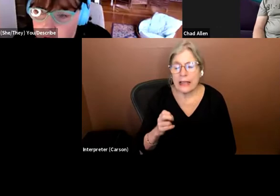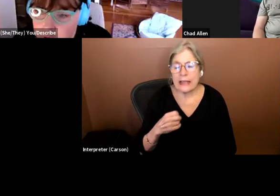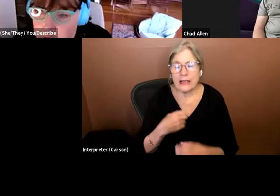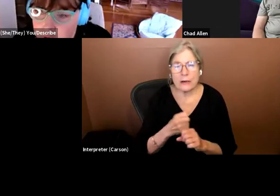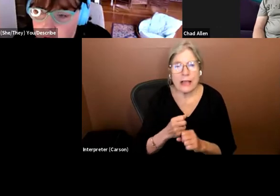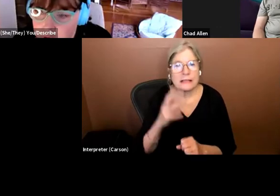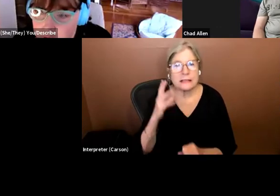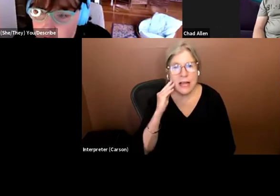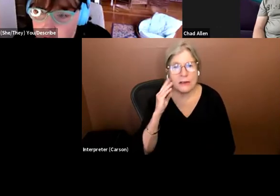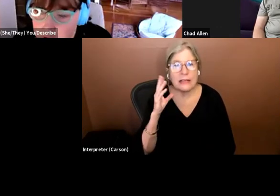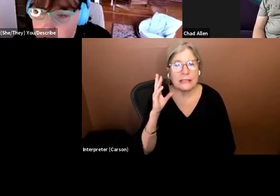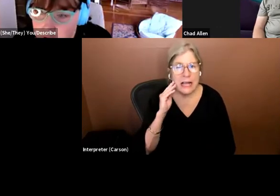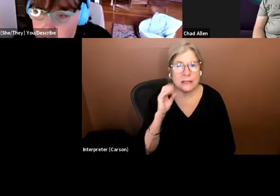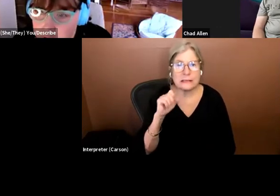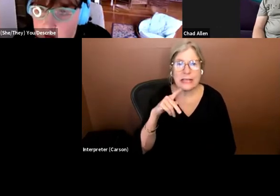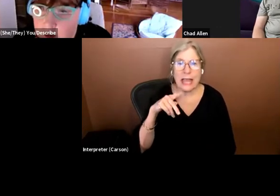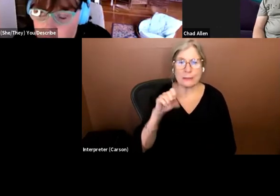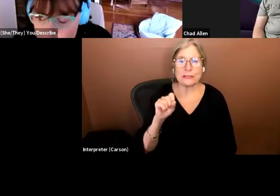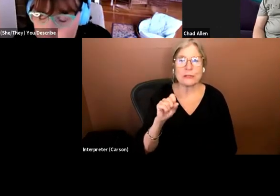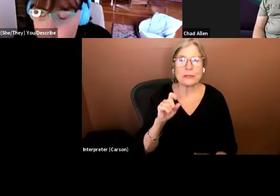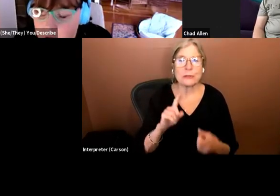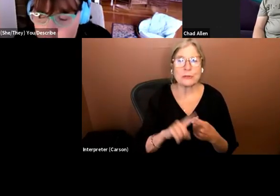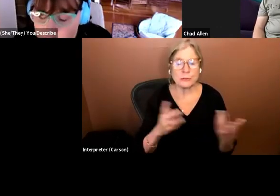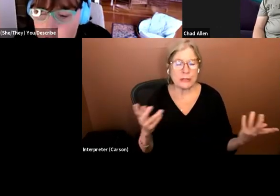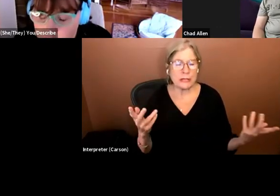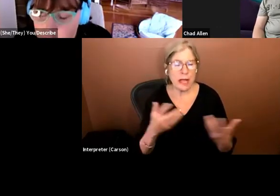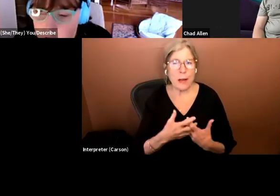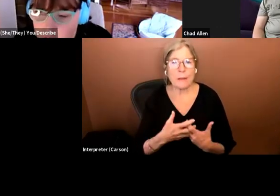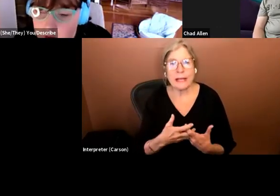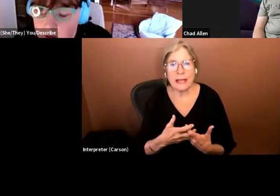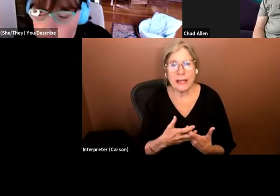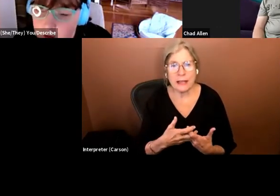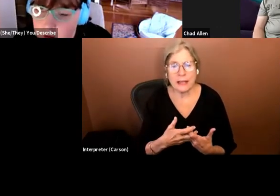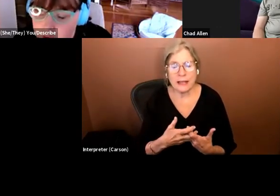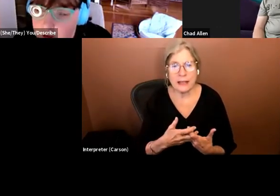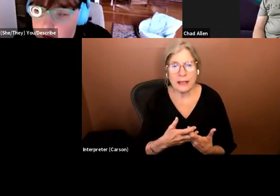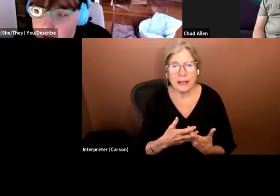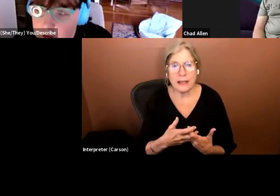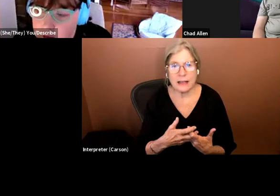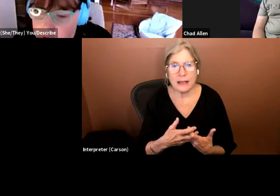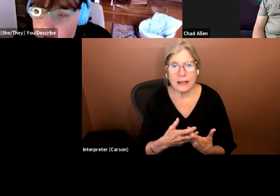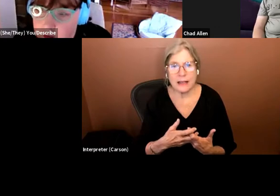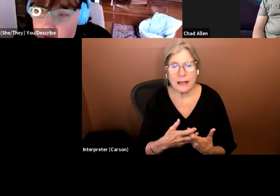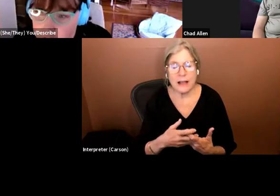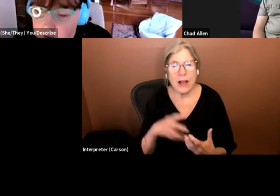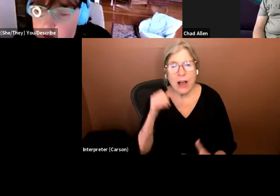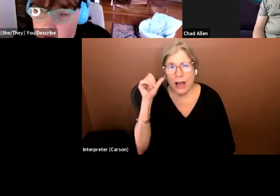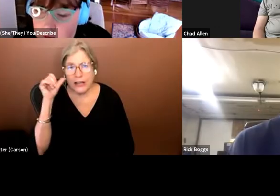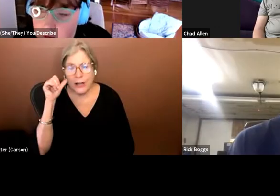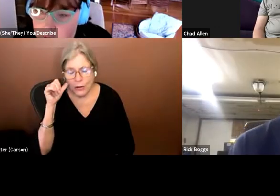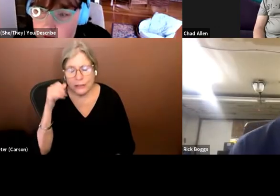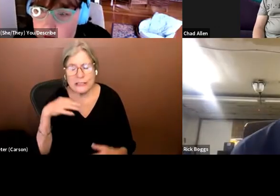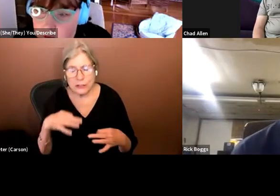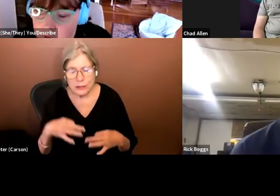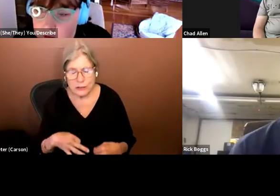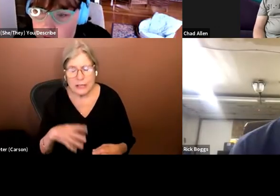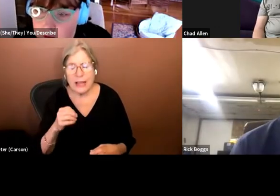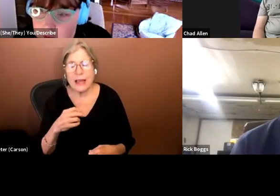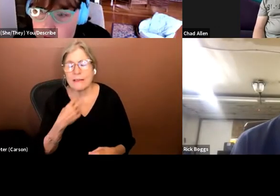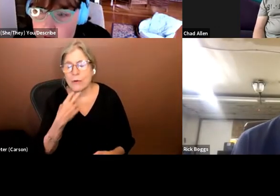scapes to accompany a version of audio description and voiceover and a telling of the